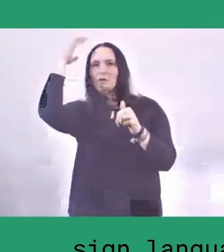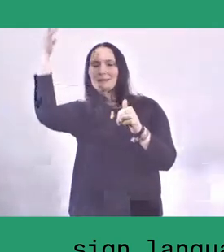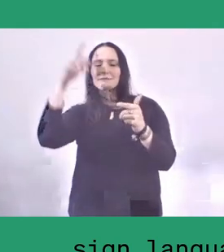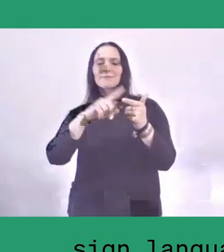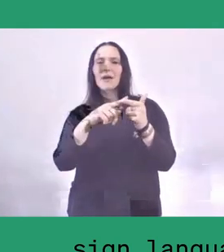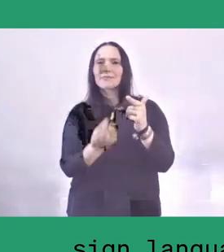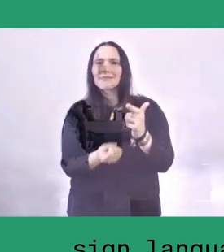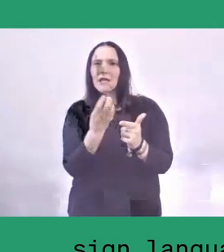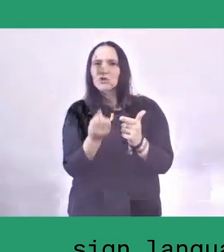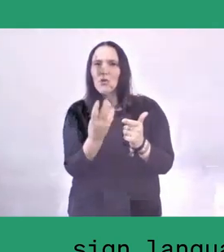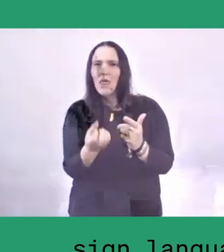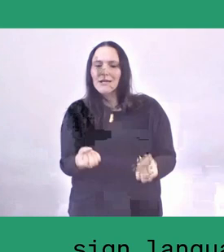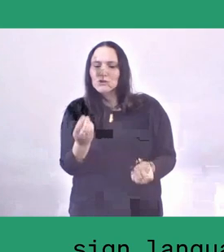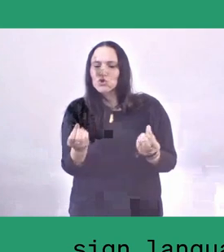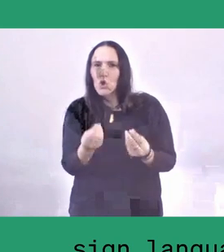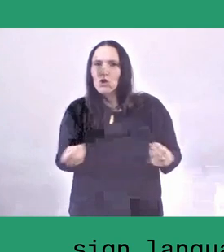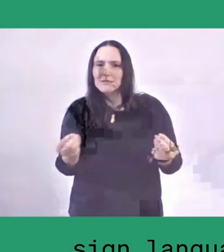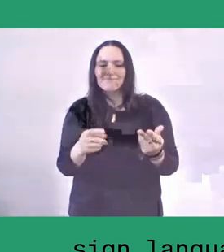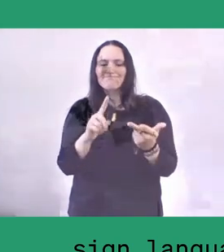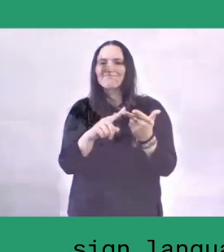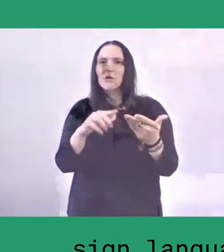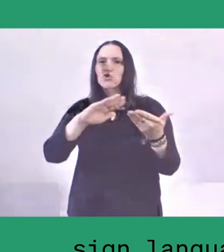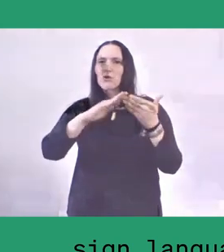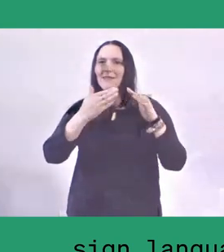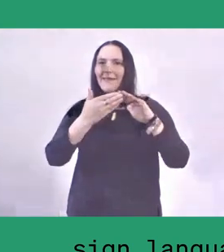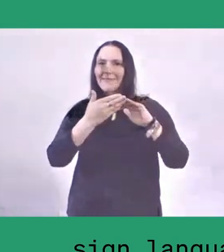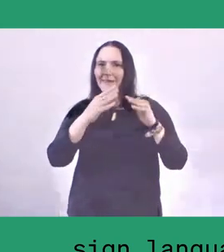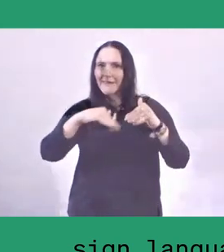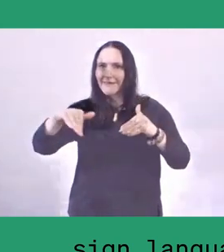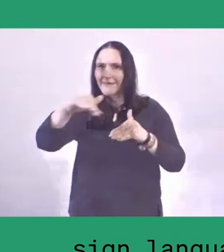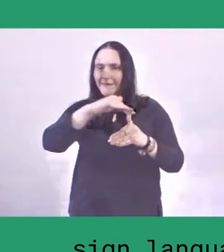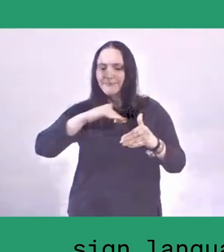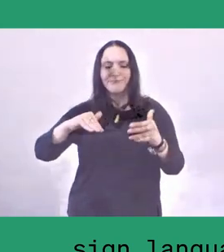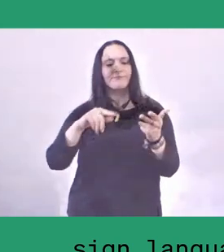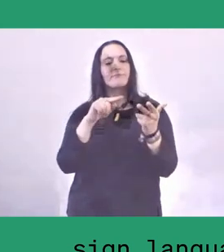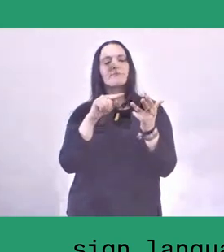the third is the society, and the fourth is the local values.